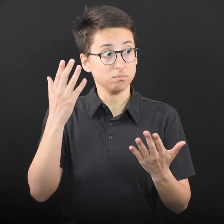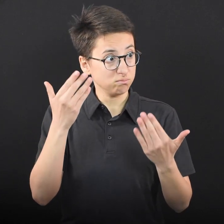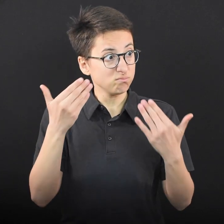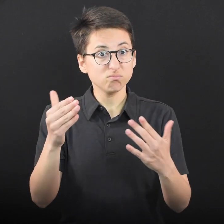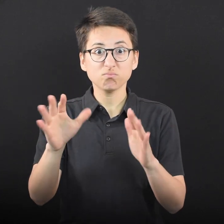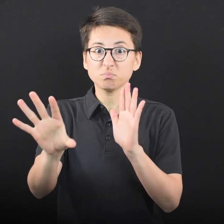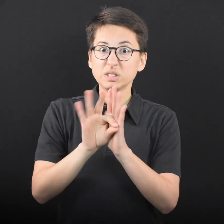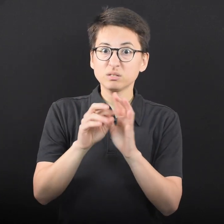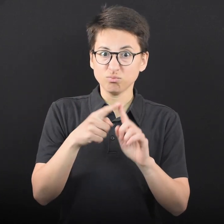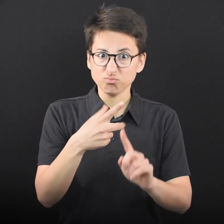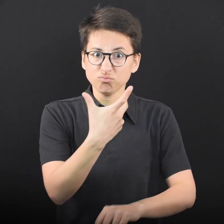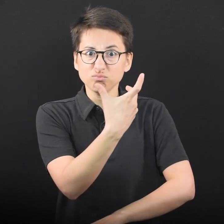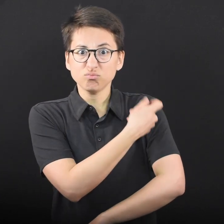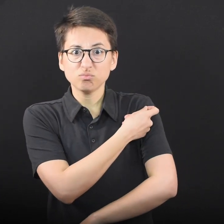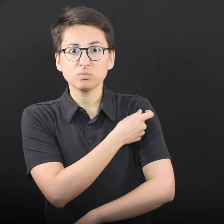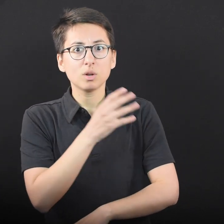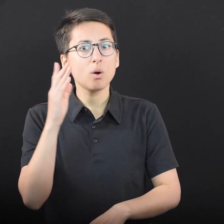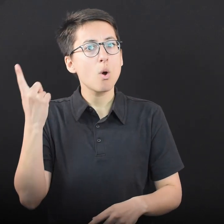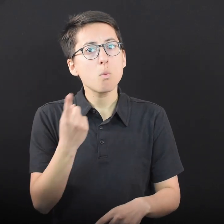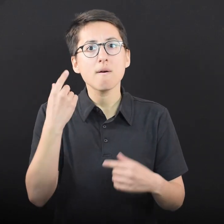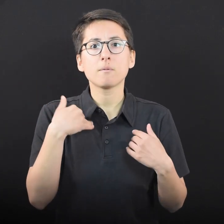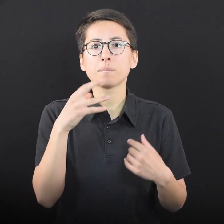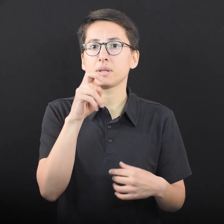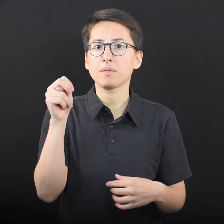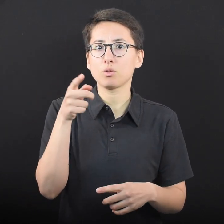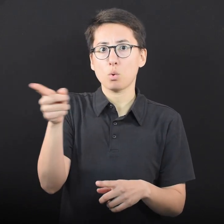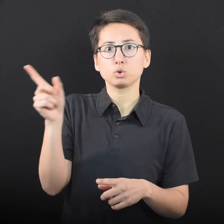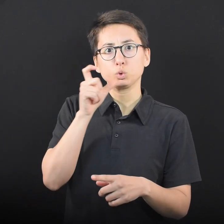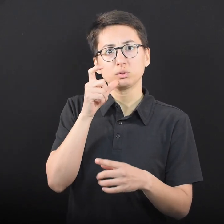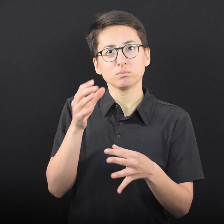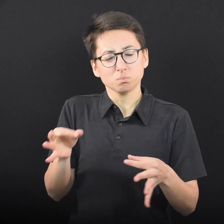get vaccinated will always be those that are most compelling to them personally.